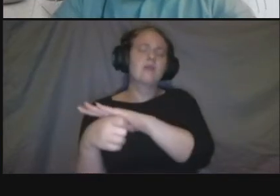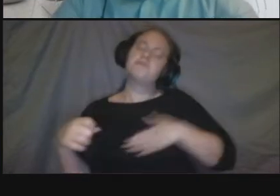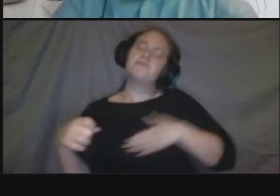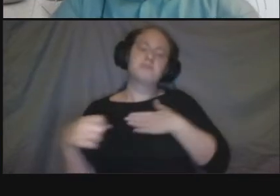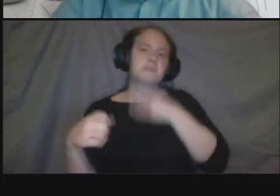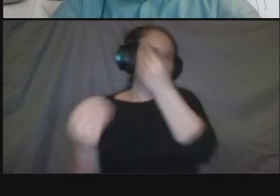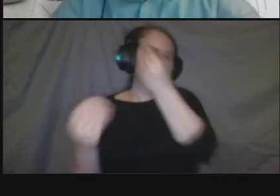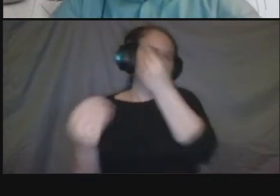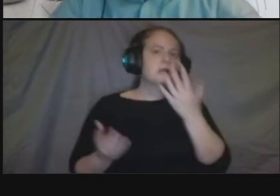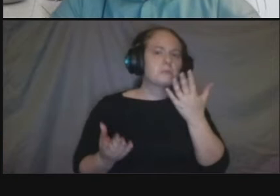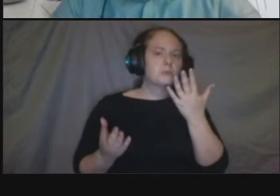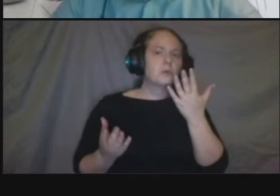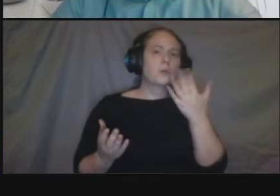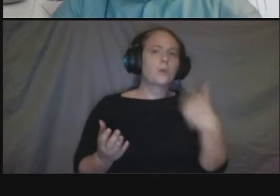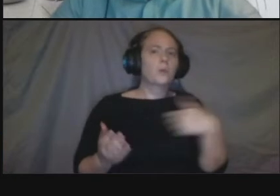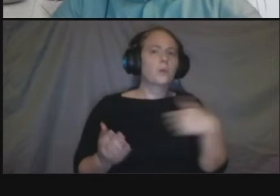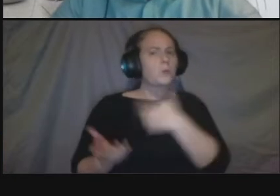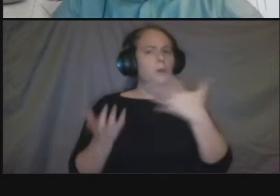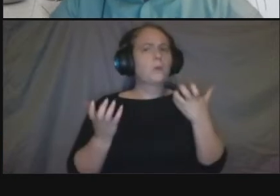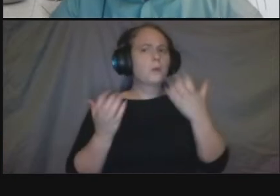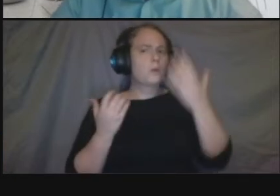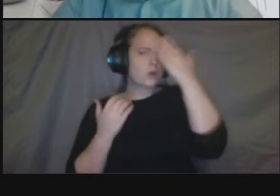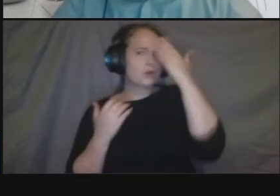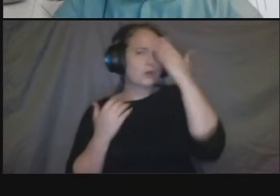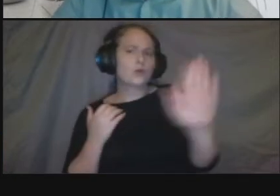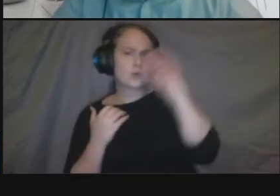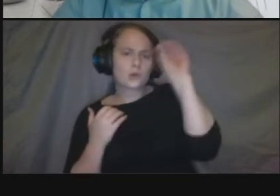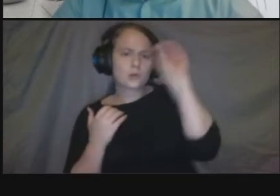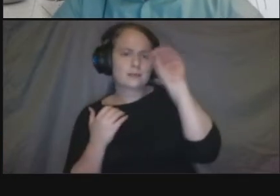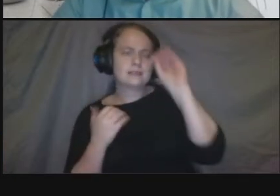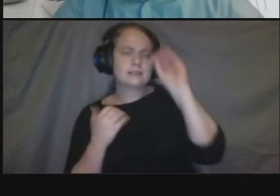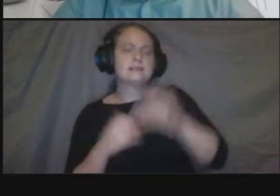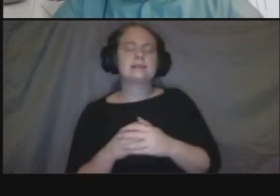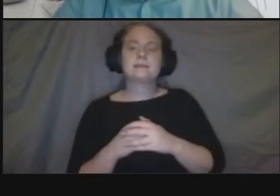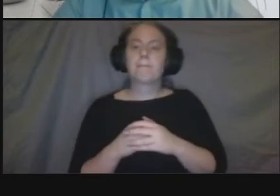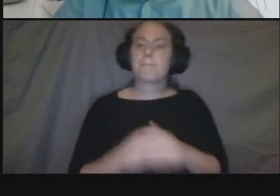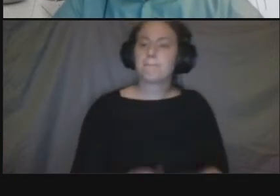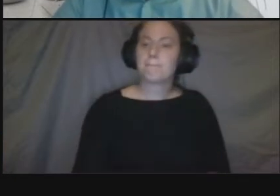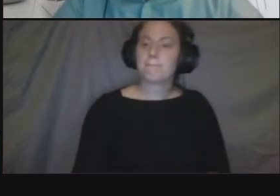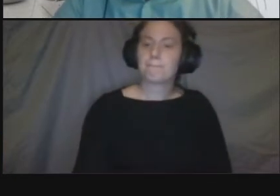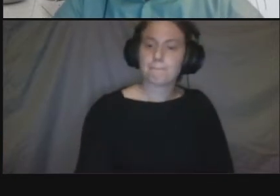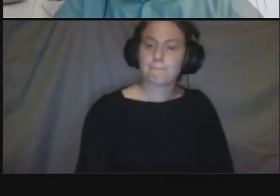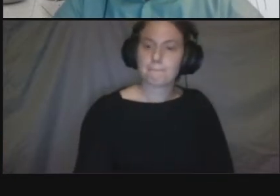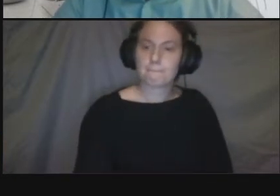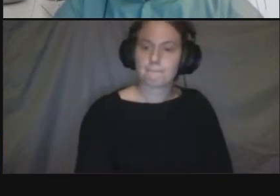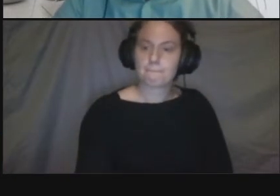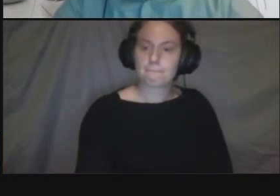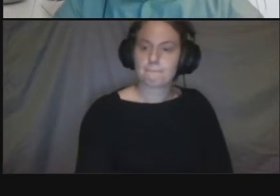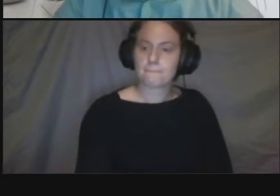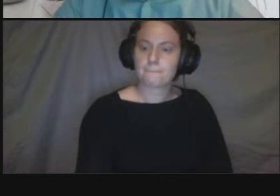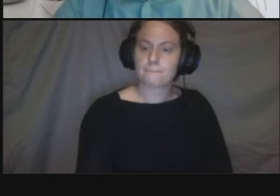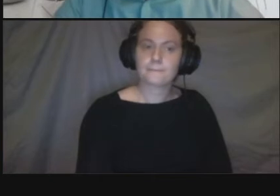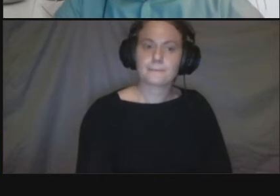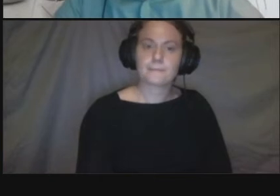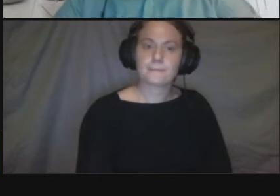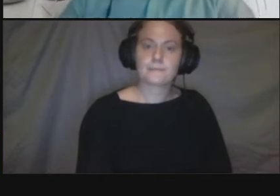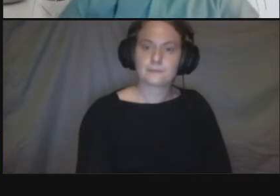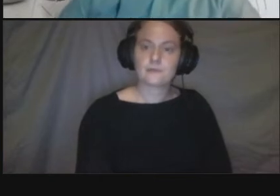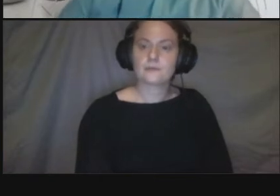me just advance a little bit before we officially open that up um so we'll do this quickly